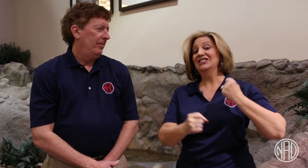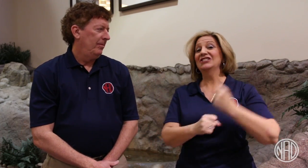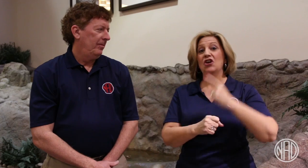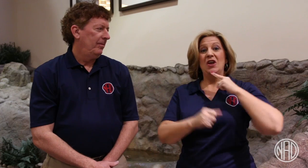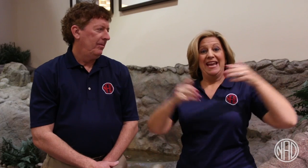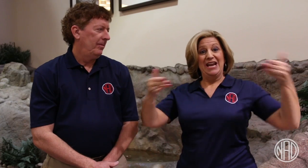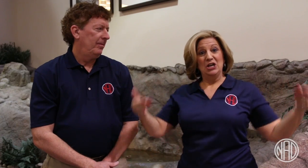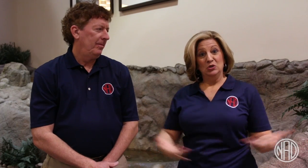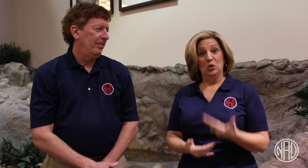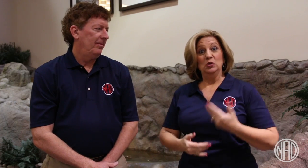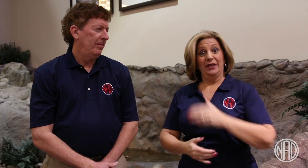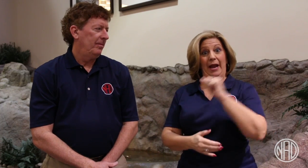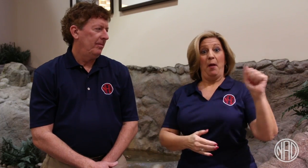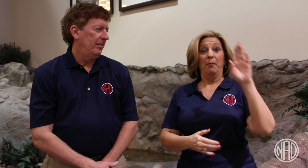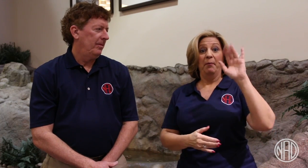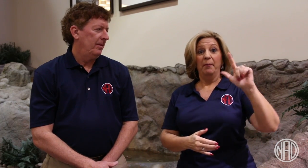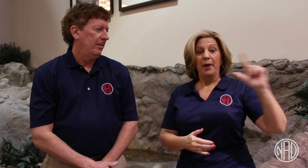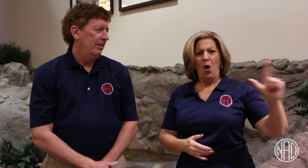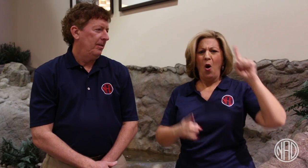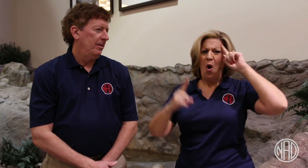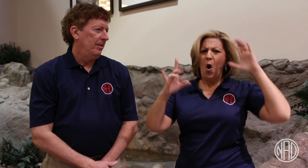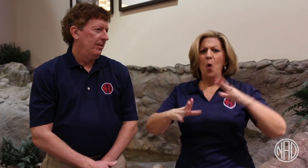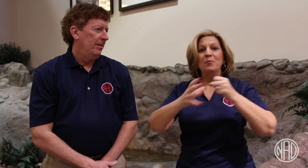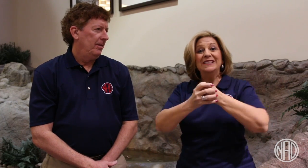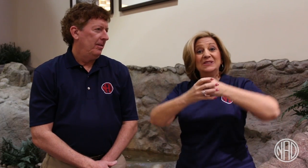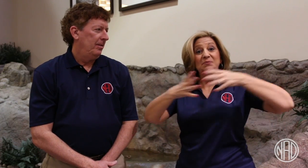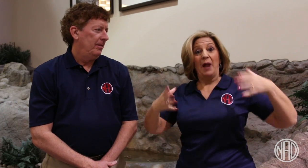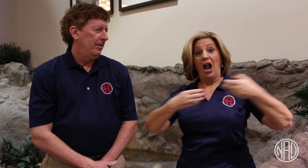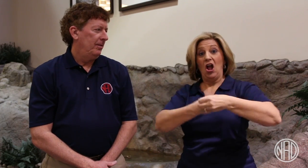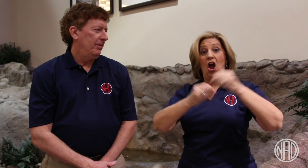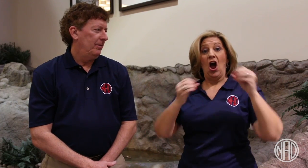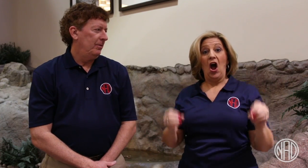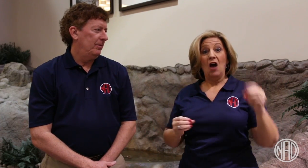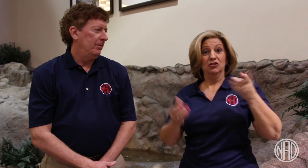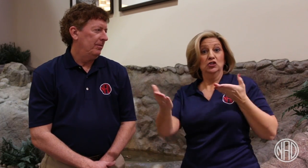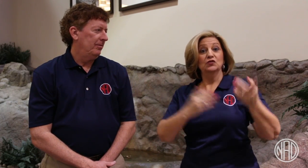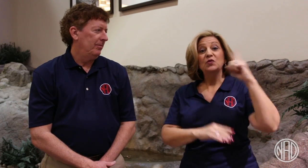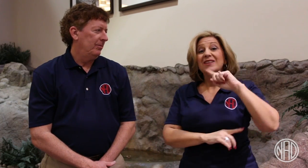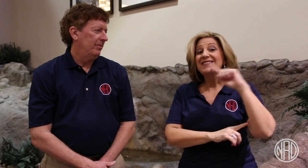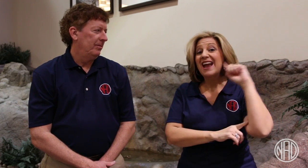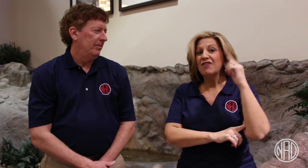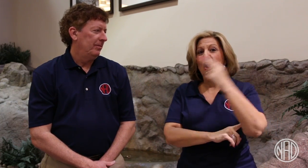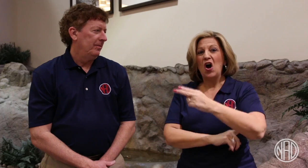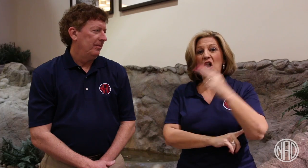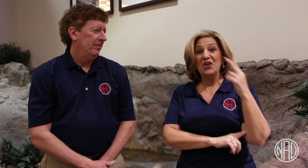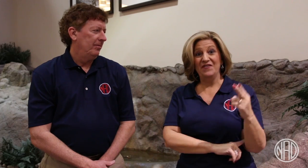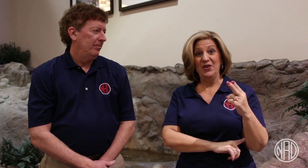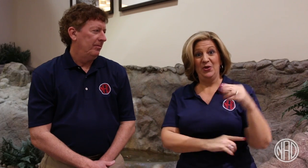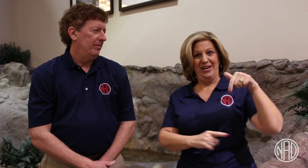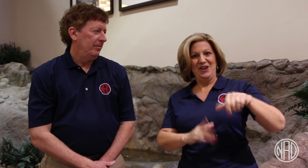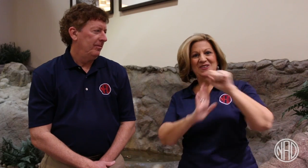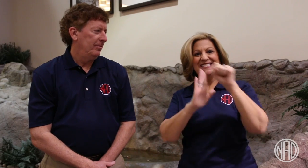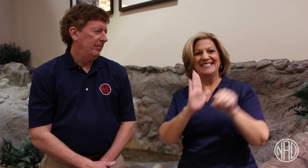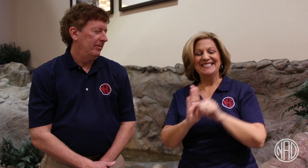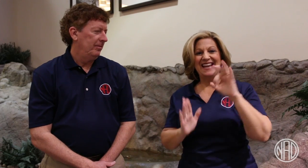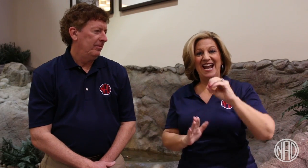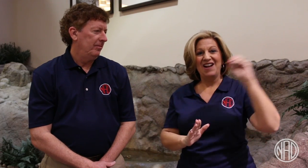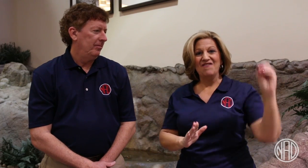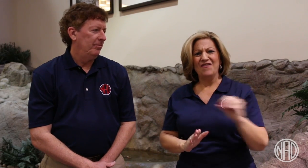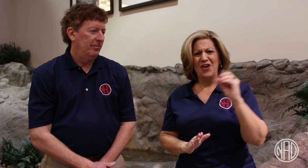They introduced a bill with hopes to develop an Office for Deaf and Hard of Hearing in the state of Oregon.